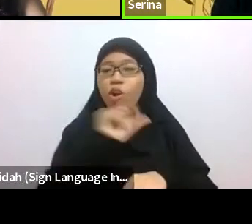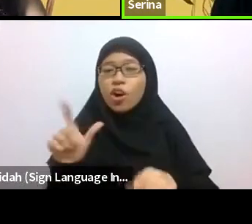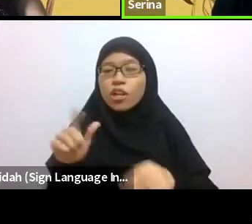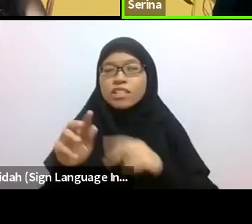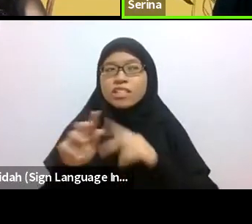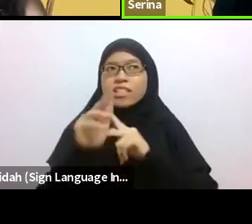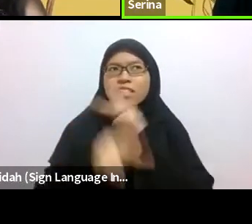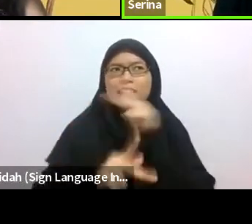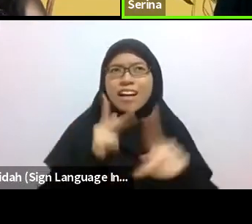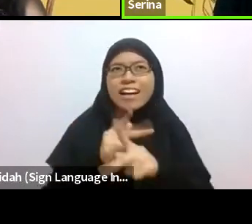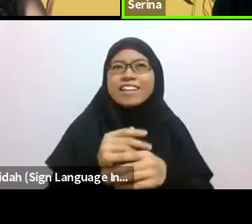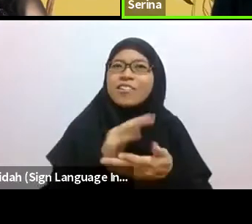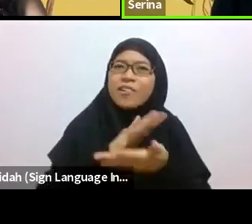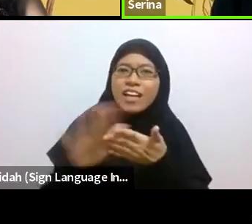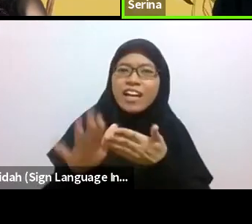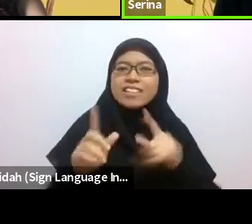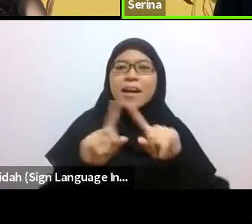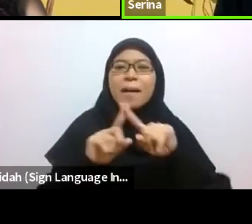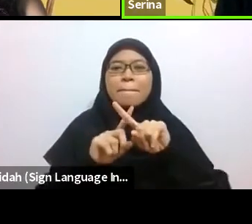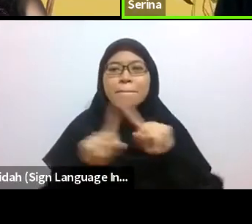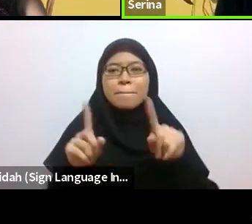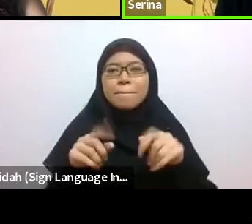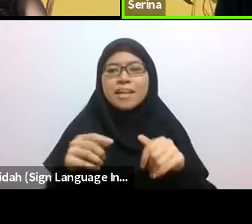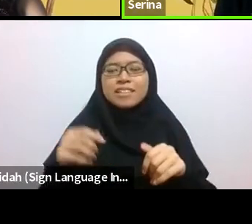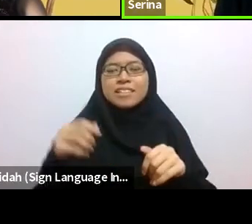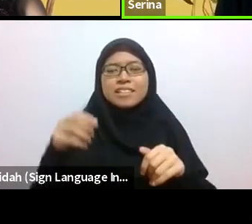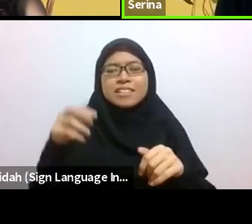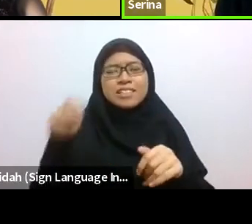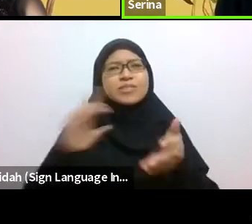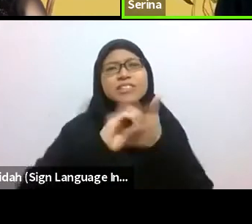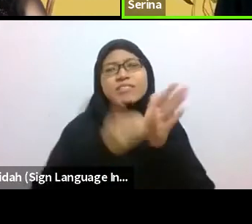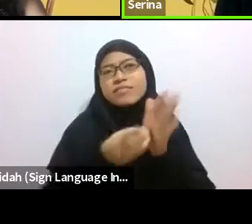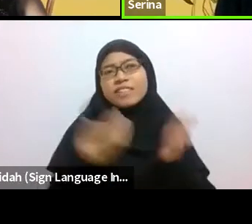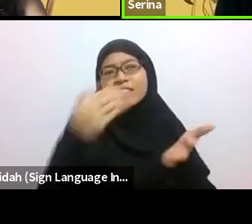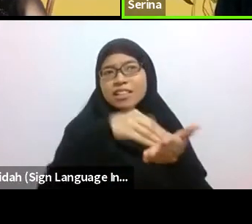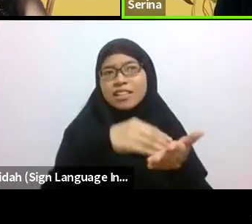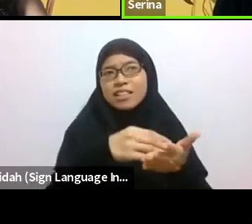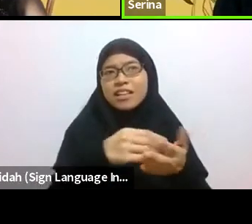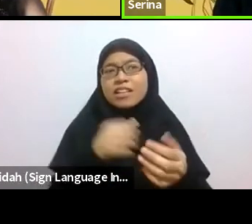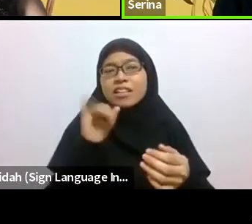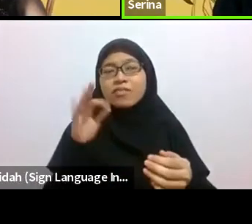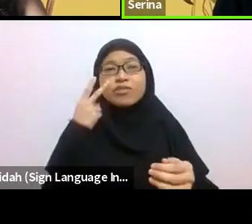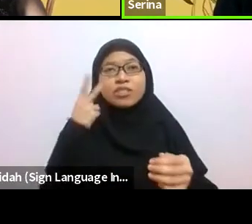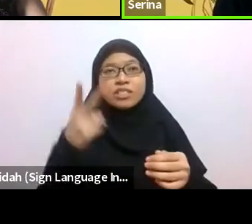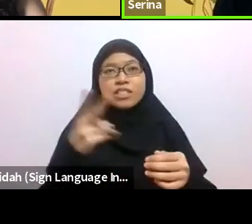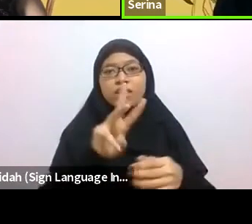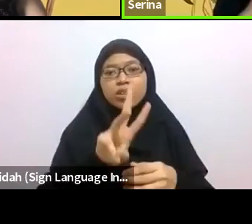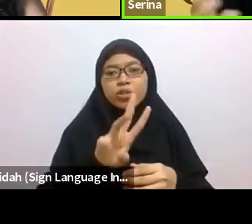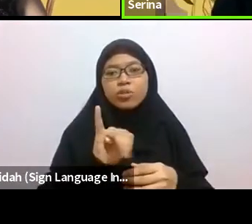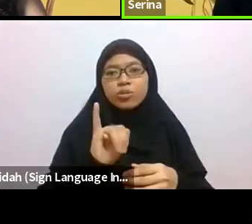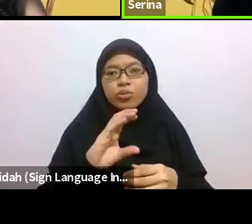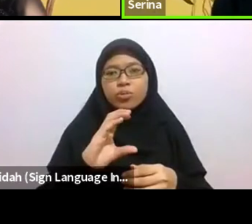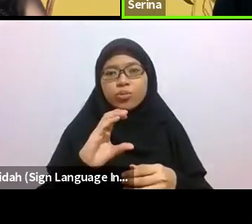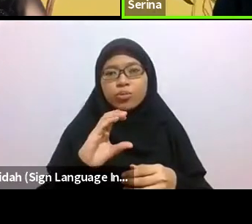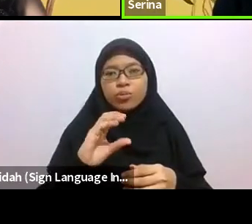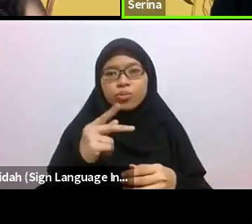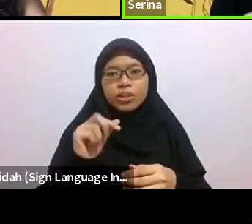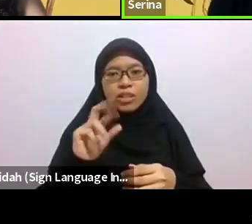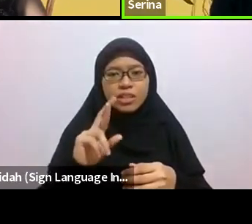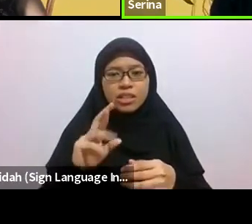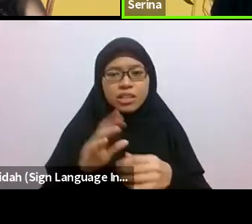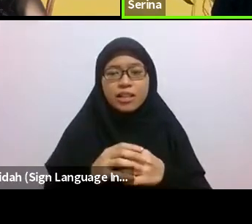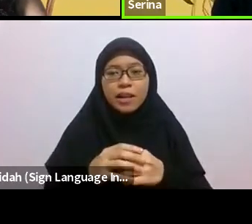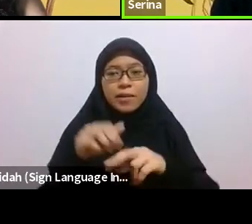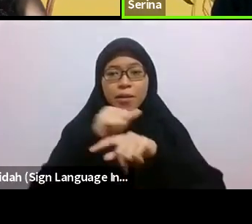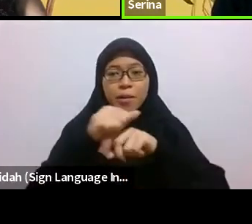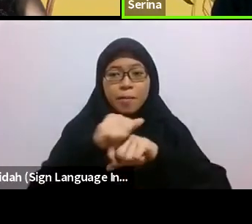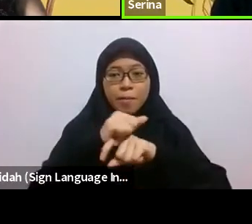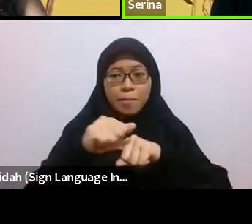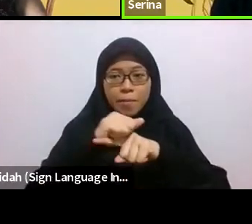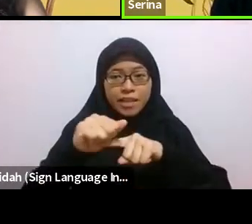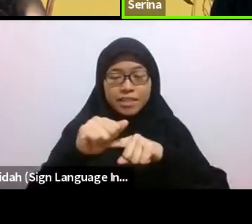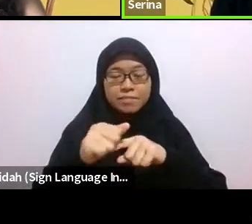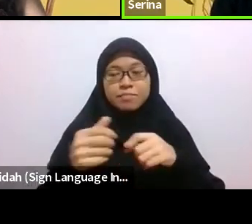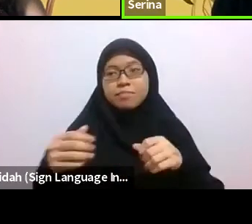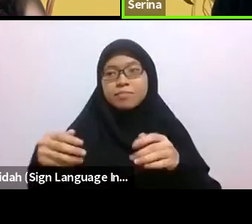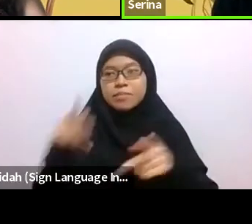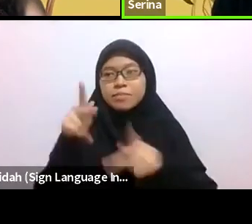If you look at wicca as a practice, people, whether by sea or land, they are very engaged with nature, and their surroundings.